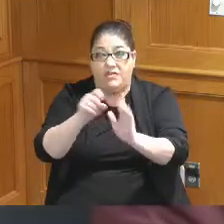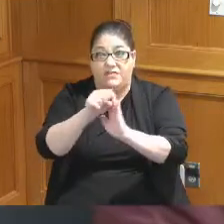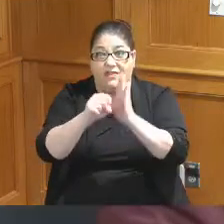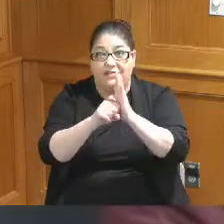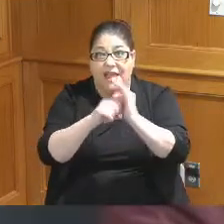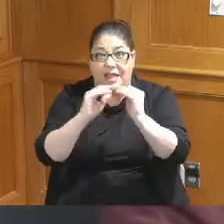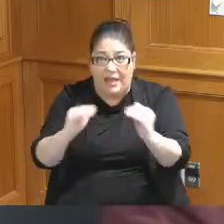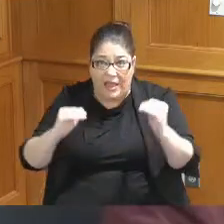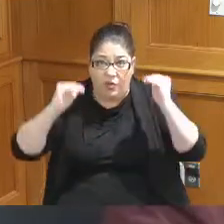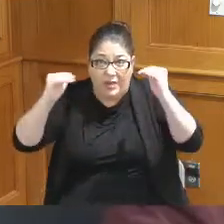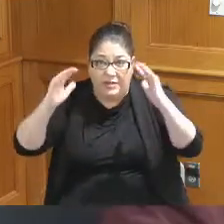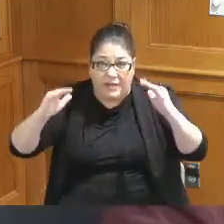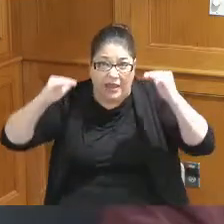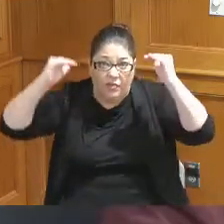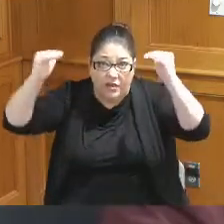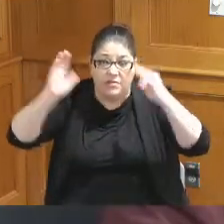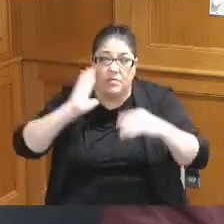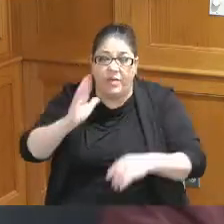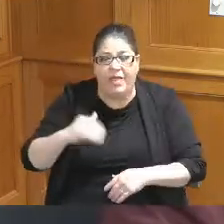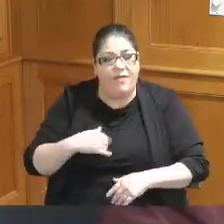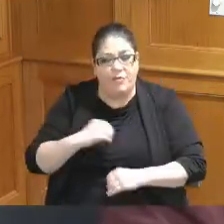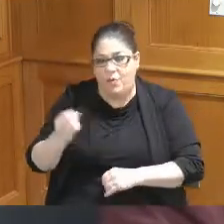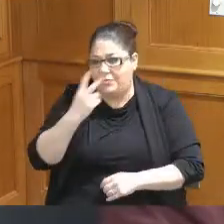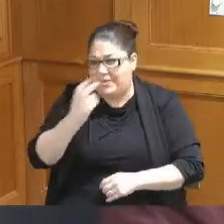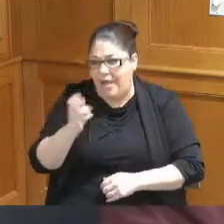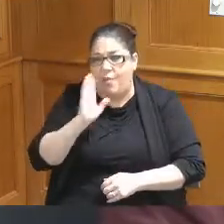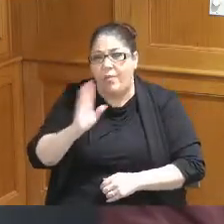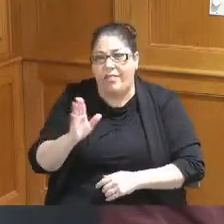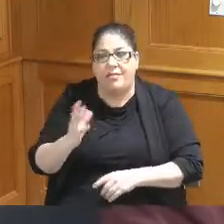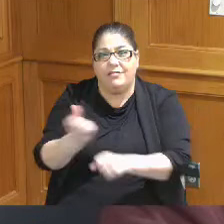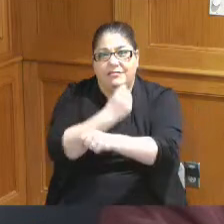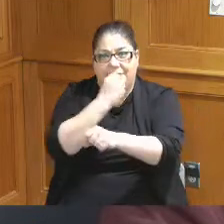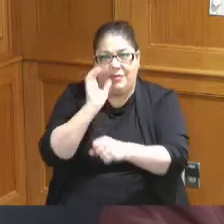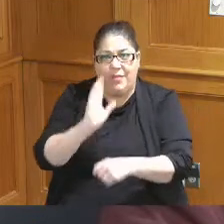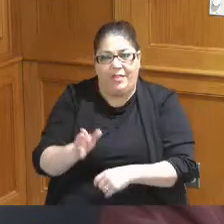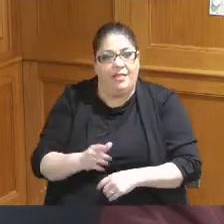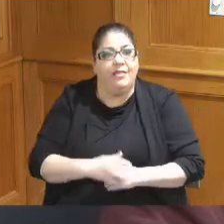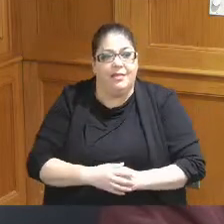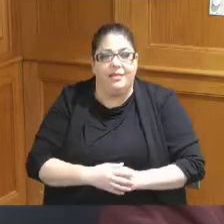have no doubt that you guys will reach where you are because you've done so much just in